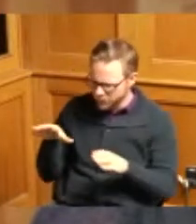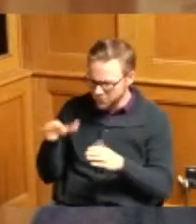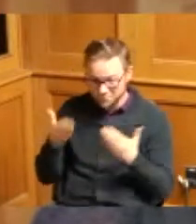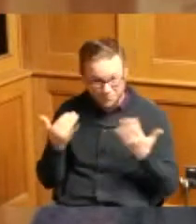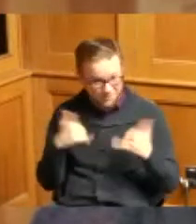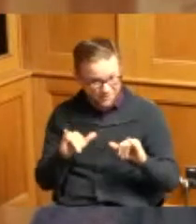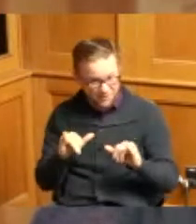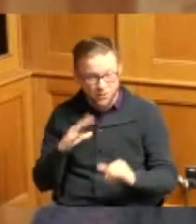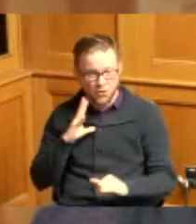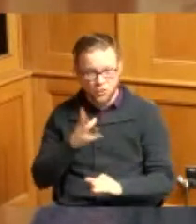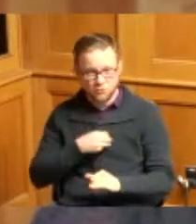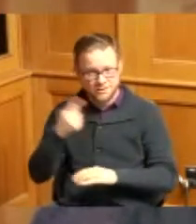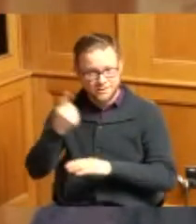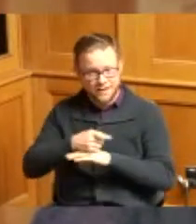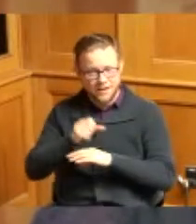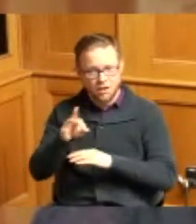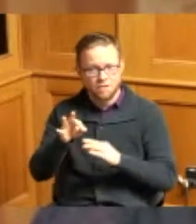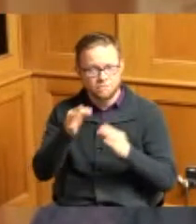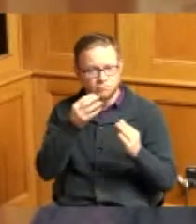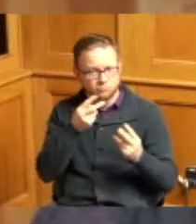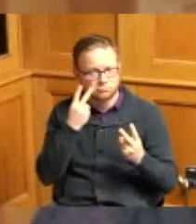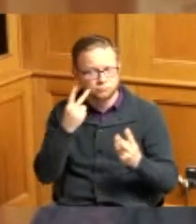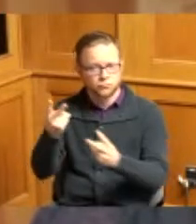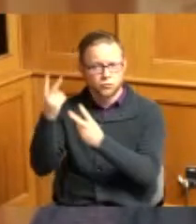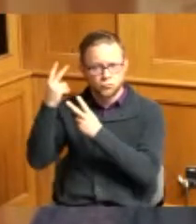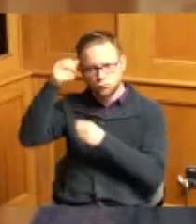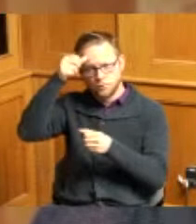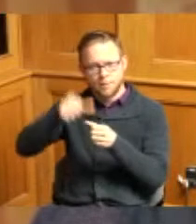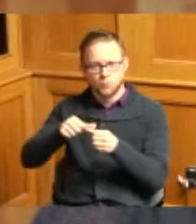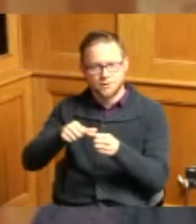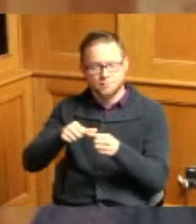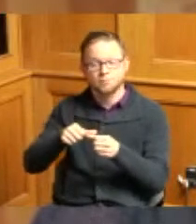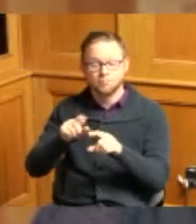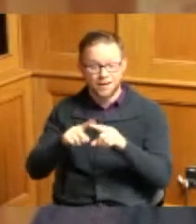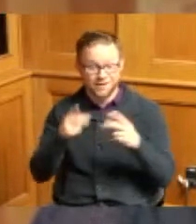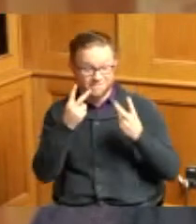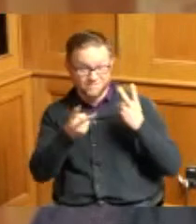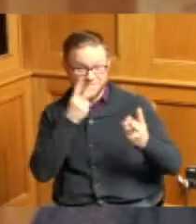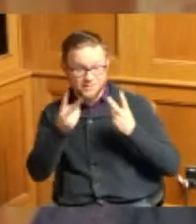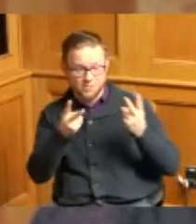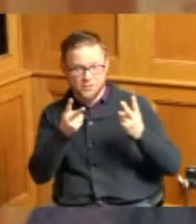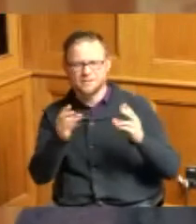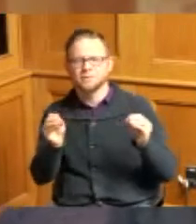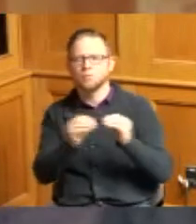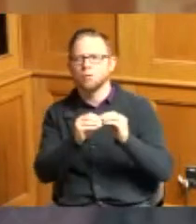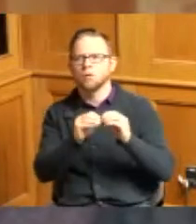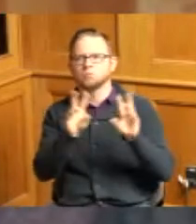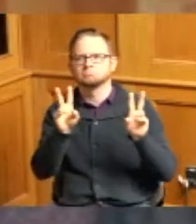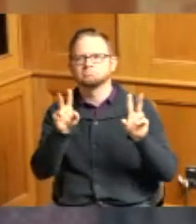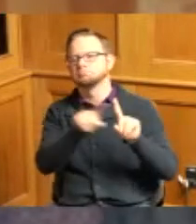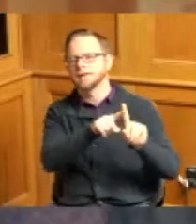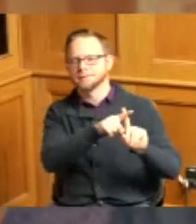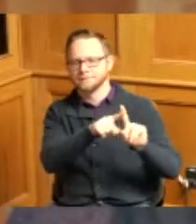day of remembrance but a transgender day of visibility has a much more positive you know